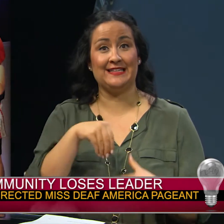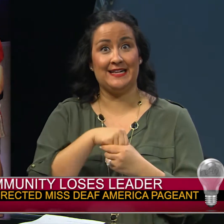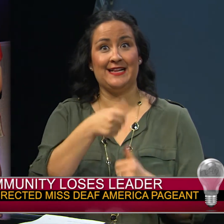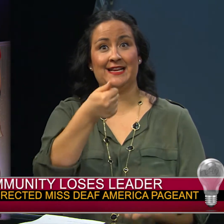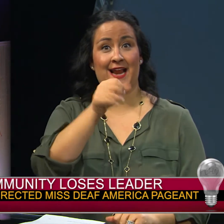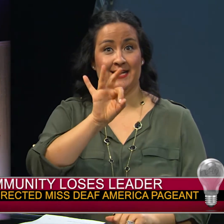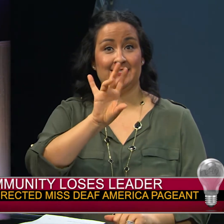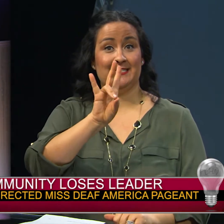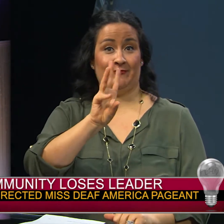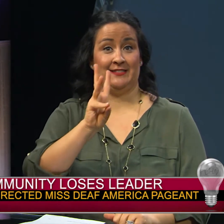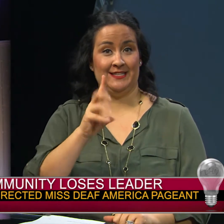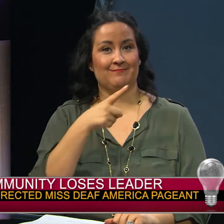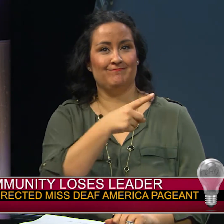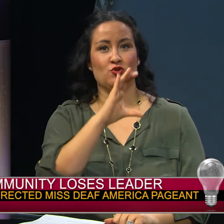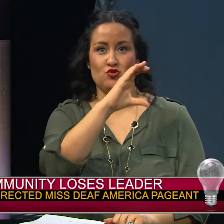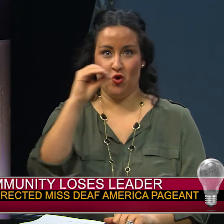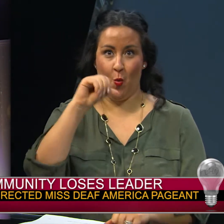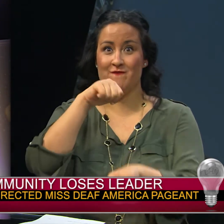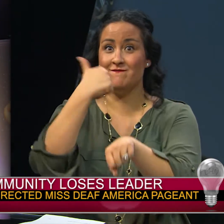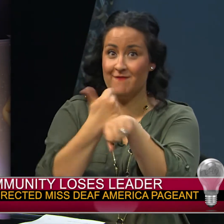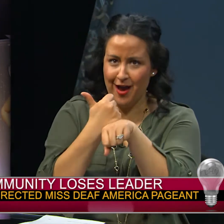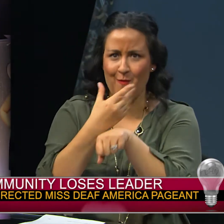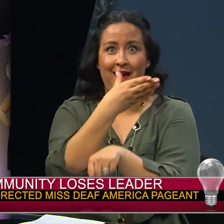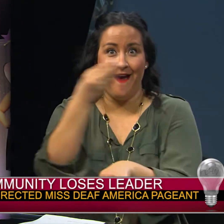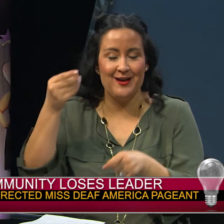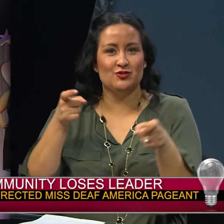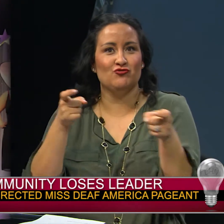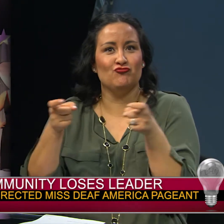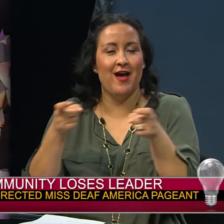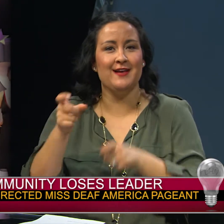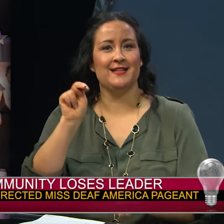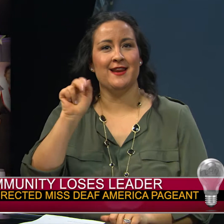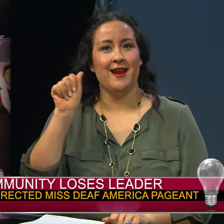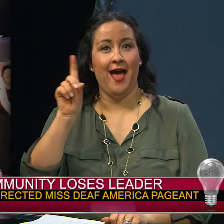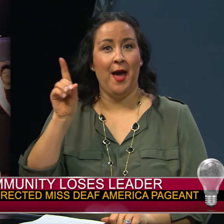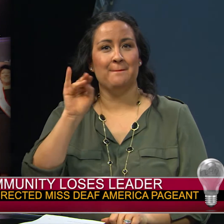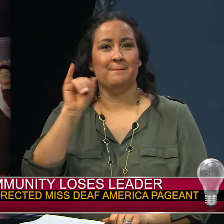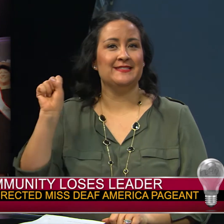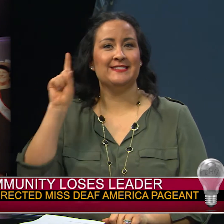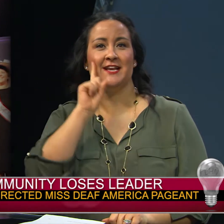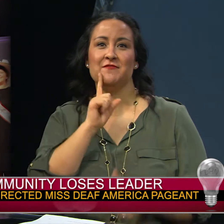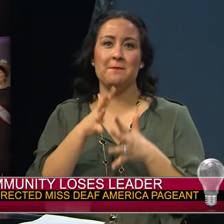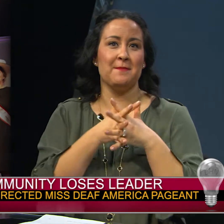In 1976, Bahl co-founded and directed the NAD Miss Deaf America